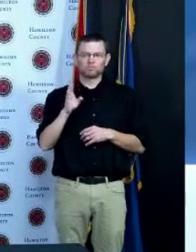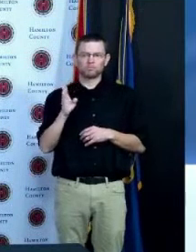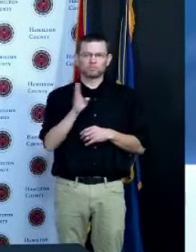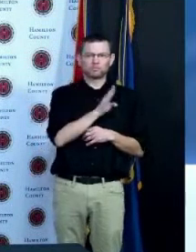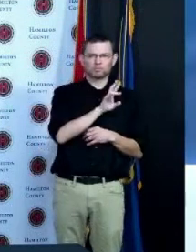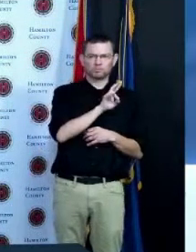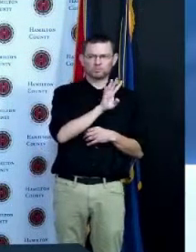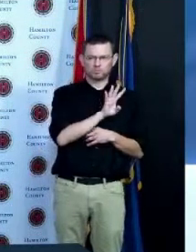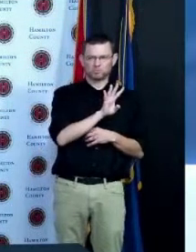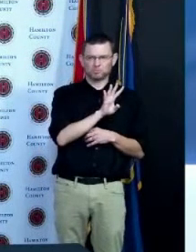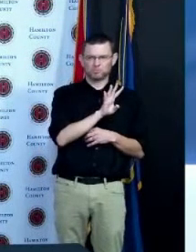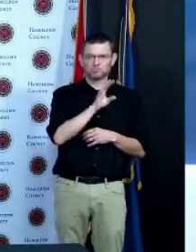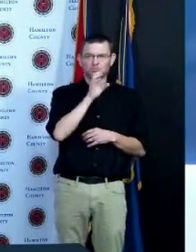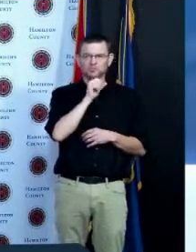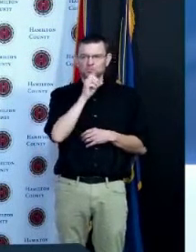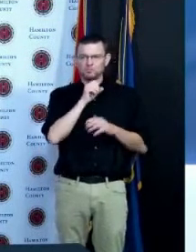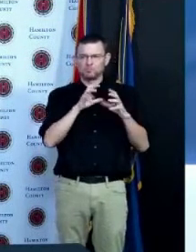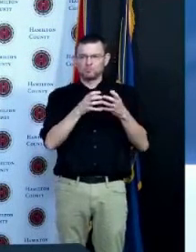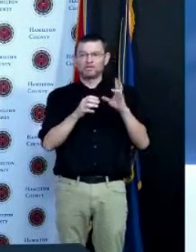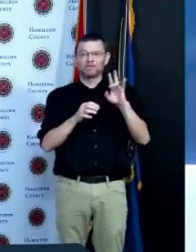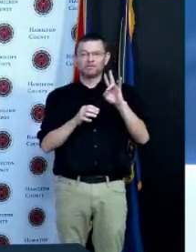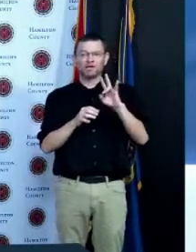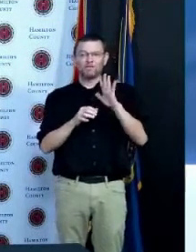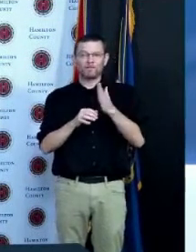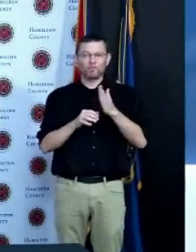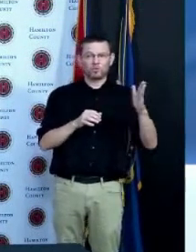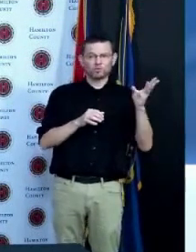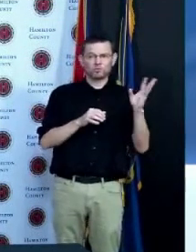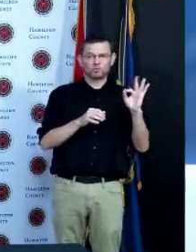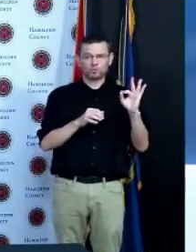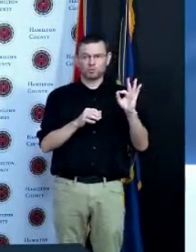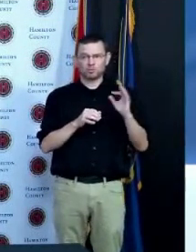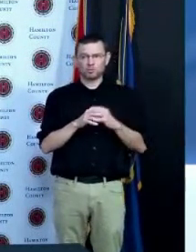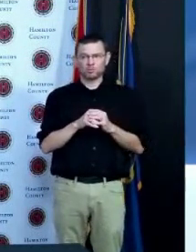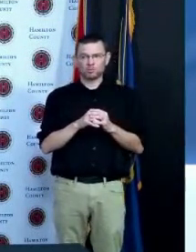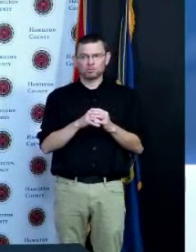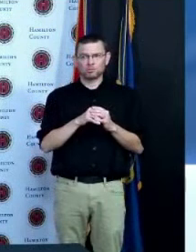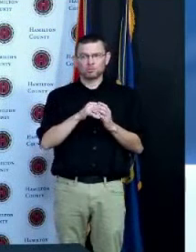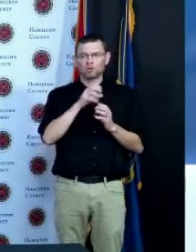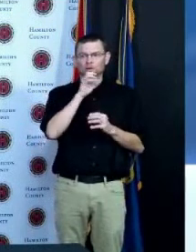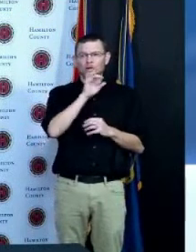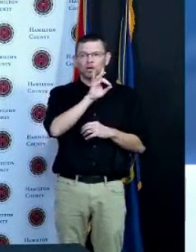need the vaccine the most have had it at this point in time they have I really want to just